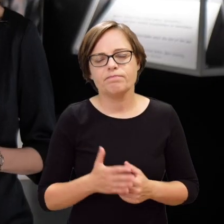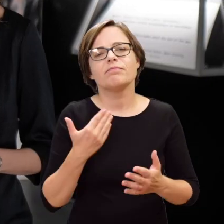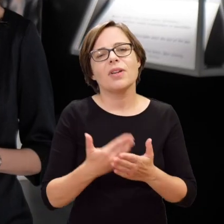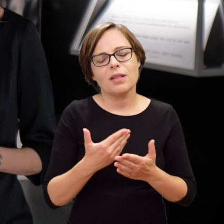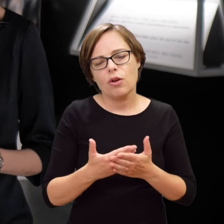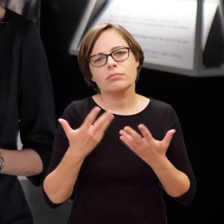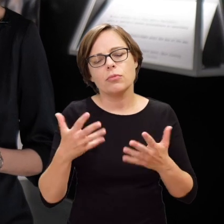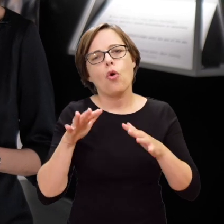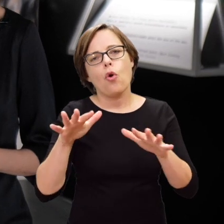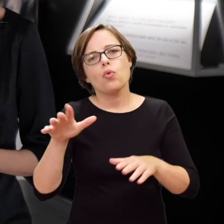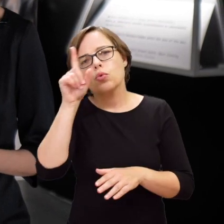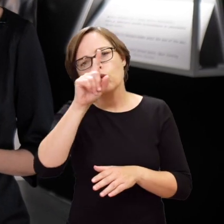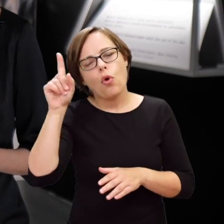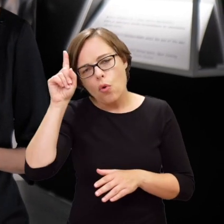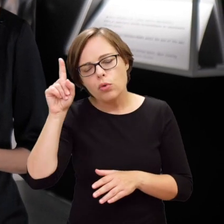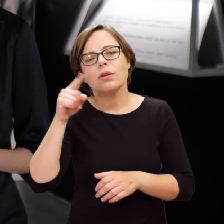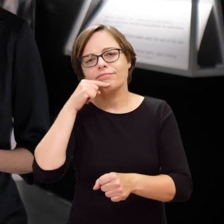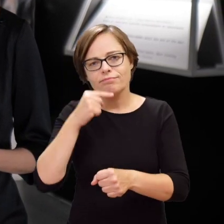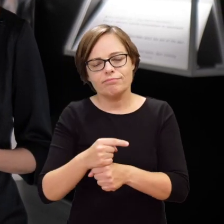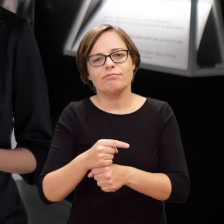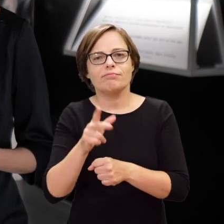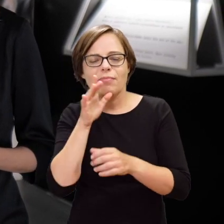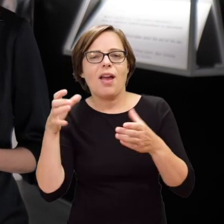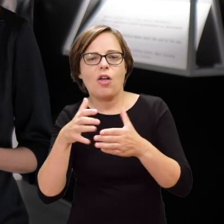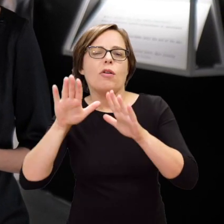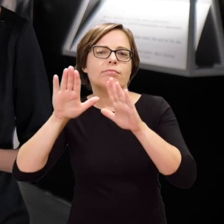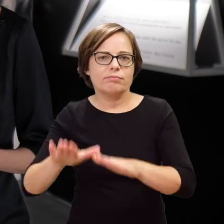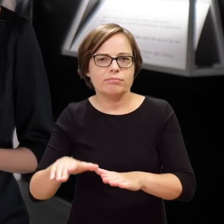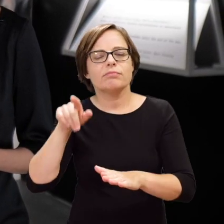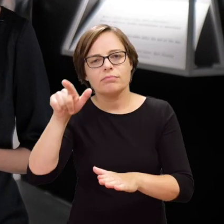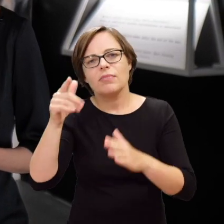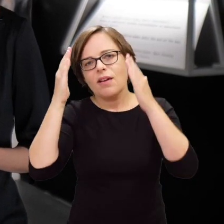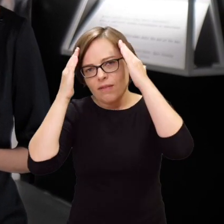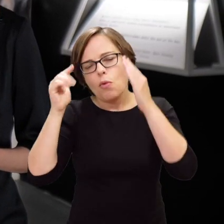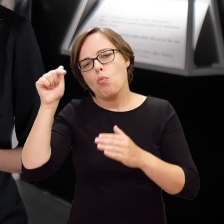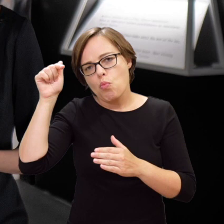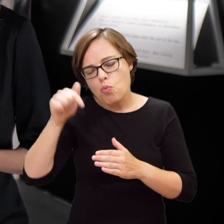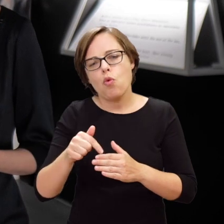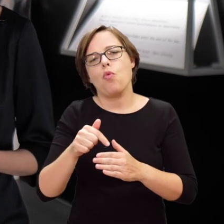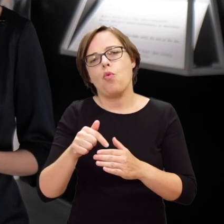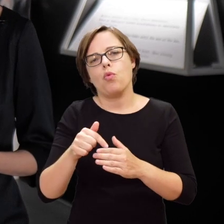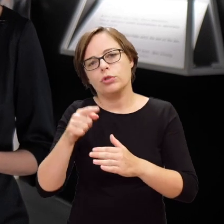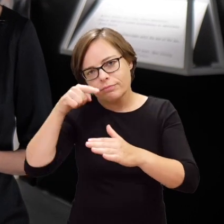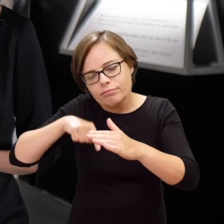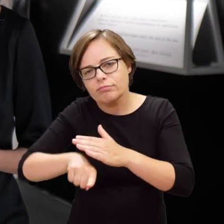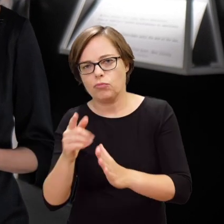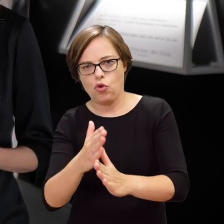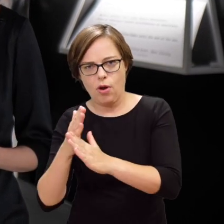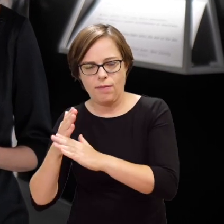which is why many people decided to stay in the ghetto, and to go underground, to hide in bunkers.